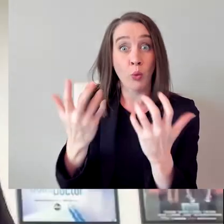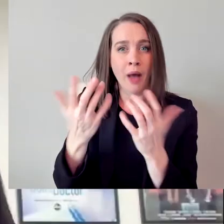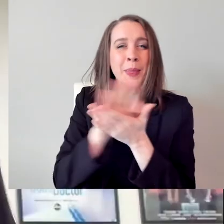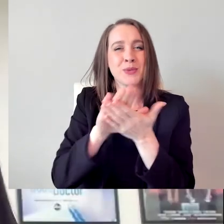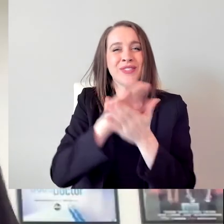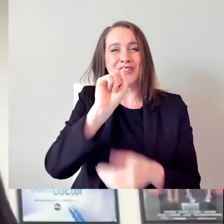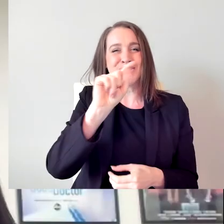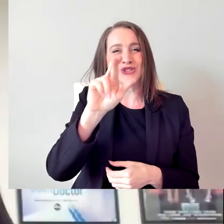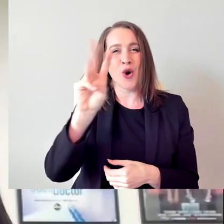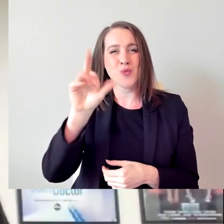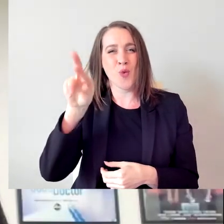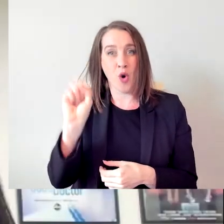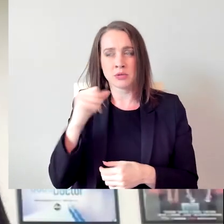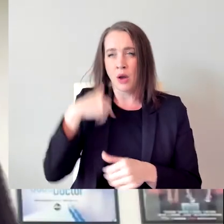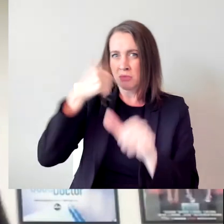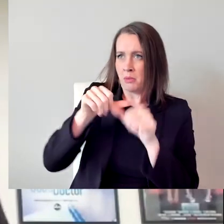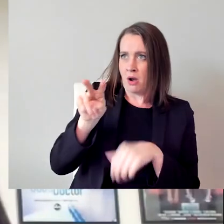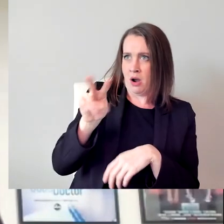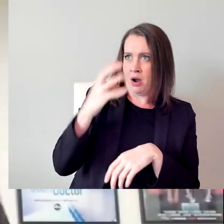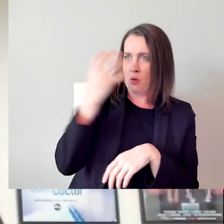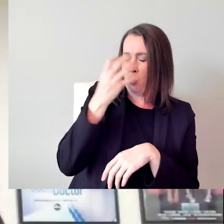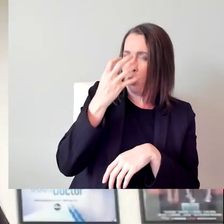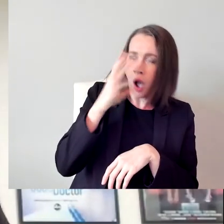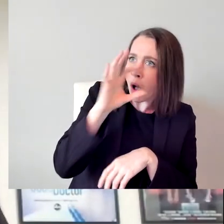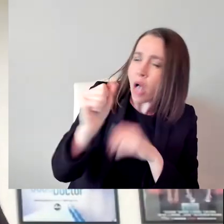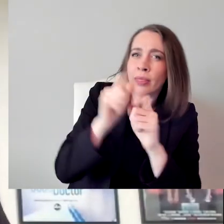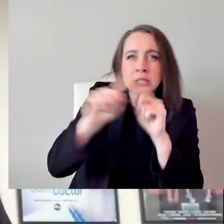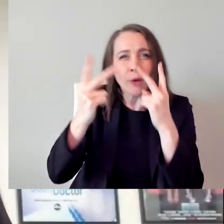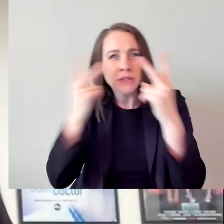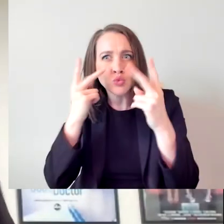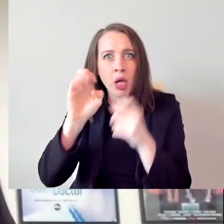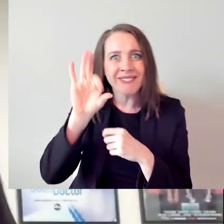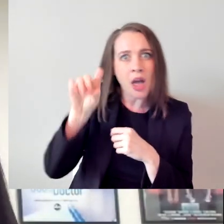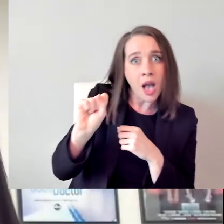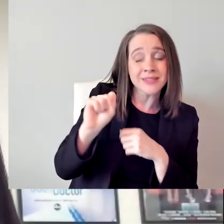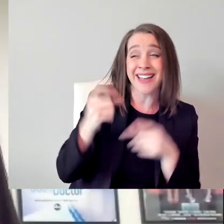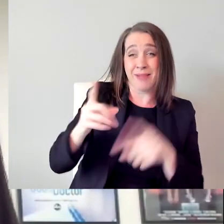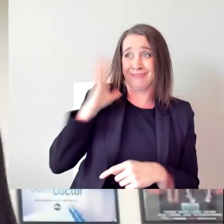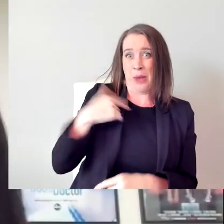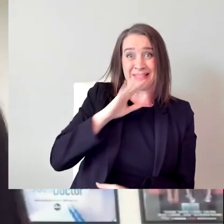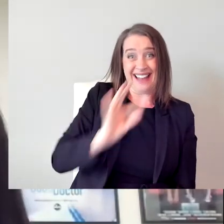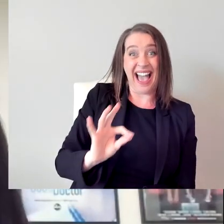And I even remember from many decades ago when I was a 9-year-old, I was looking up visual effects in these books.